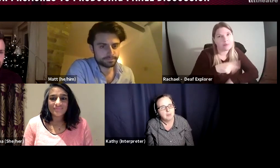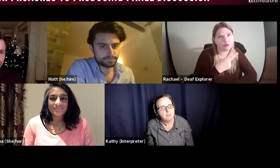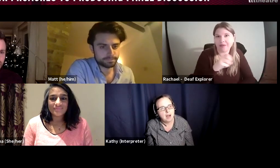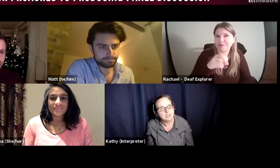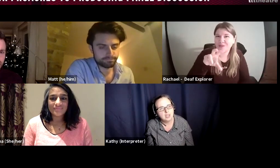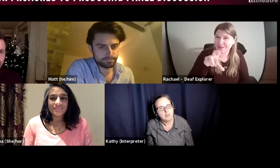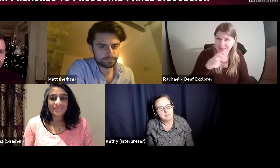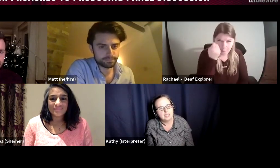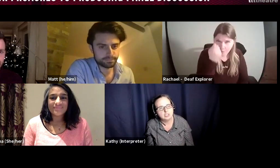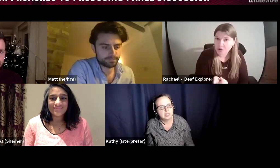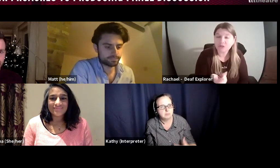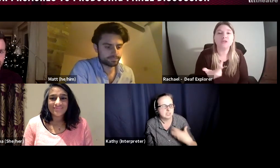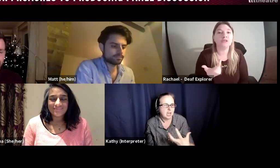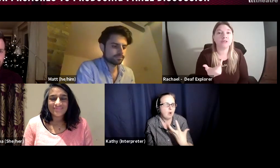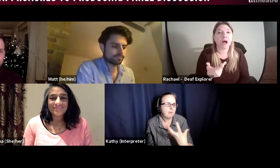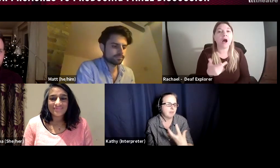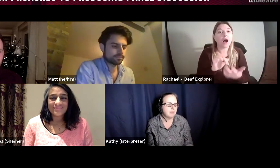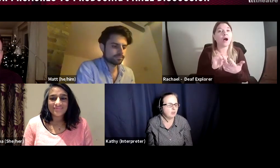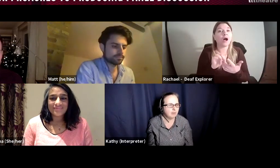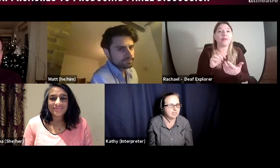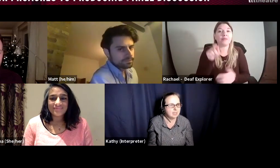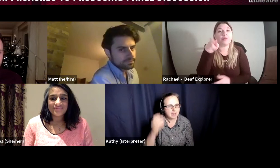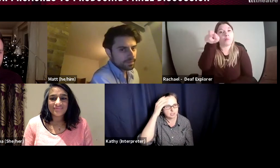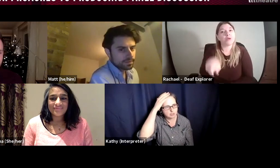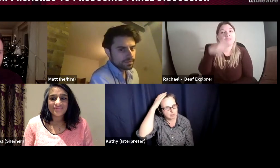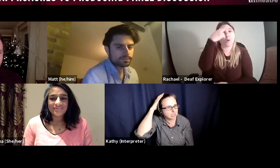but the mainstream does not know about them, they're not really in the mainstream much and this